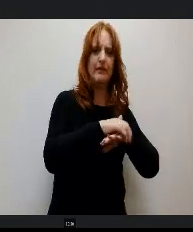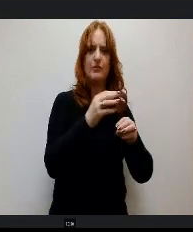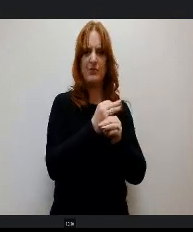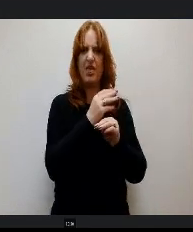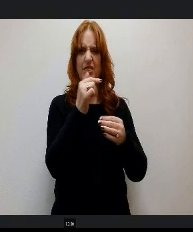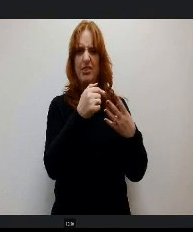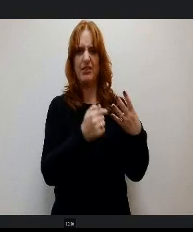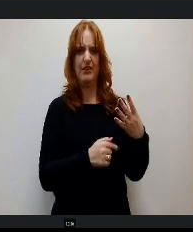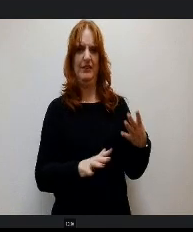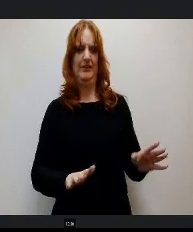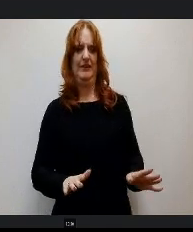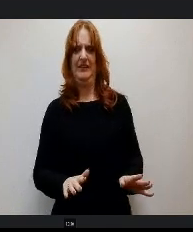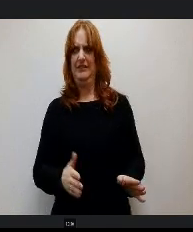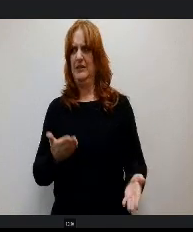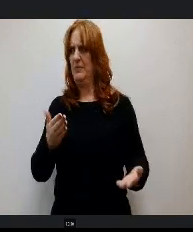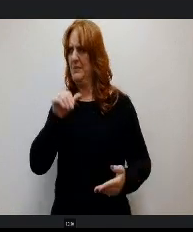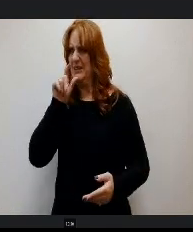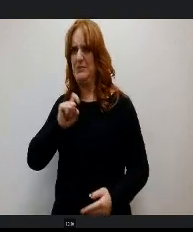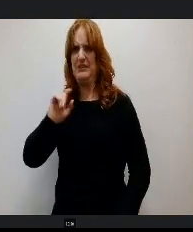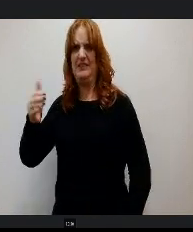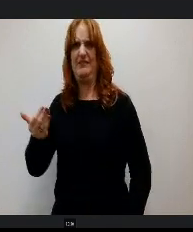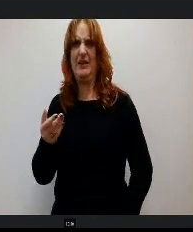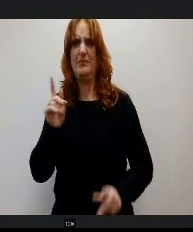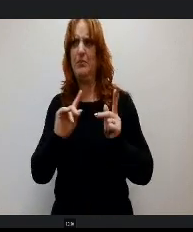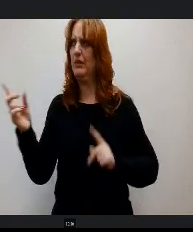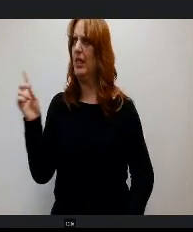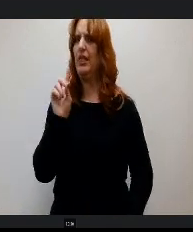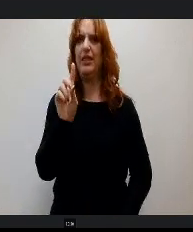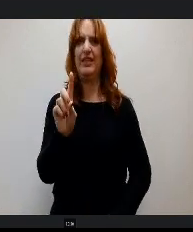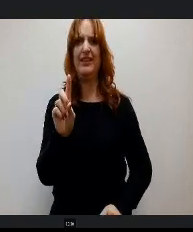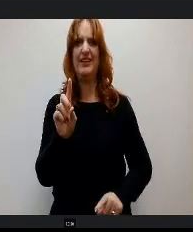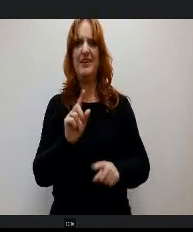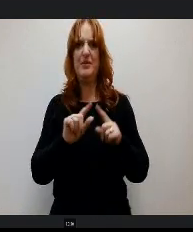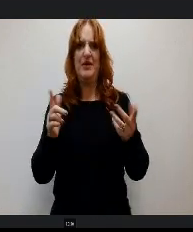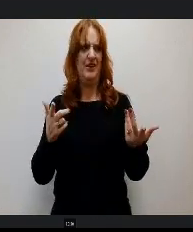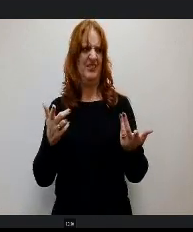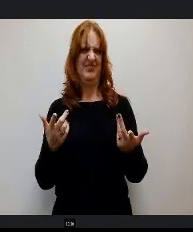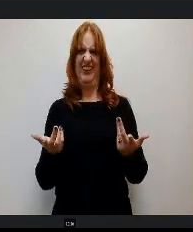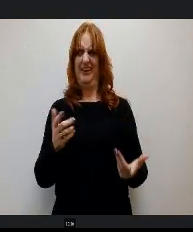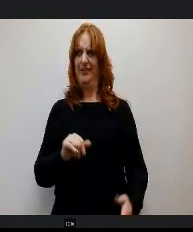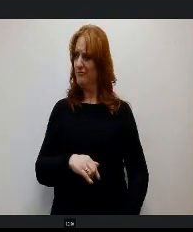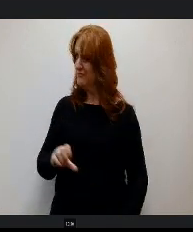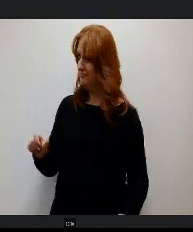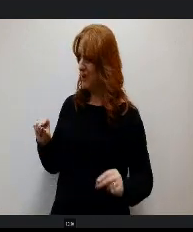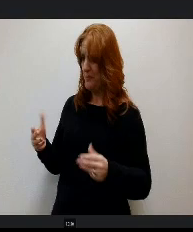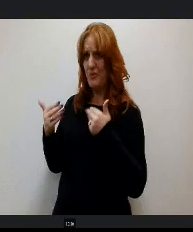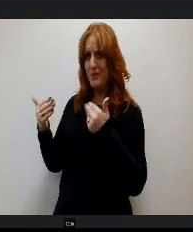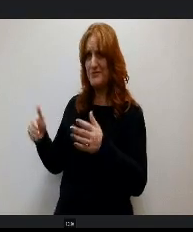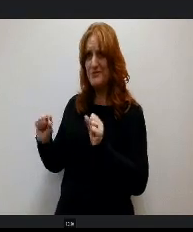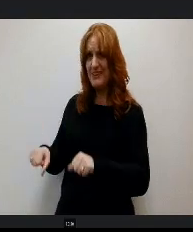probably supposed to invite anyone up. We're in the vein n of doing that. No. You're good. OK, wonderful. Thank you. So